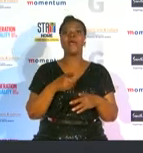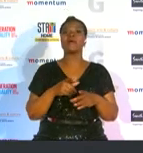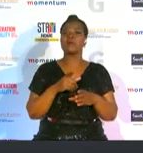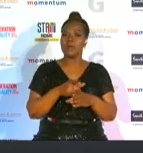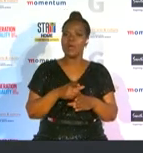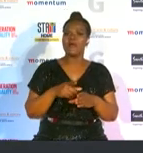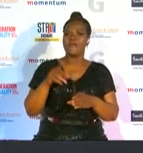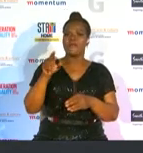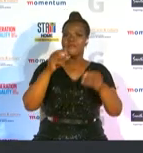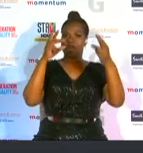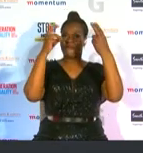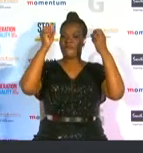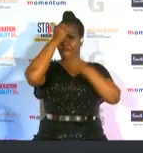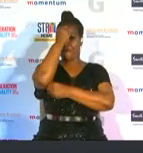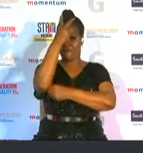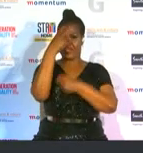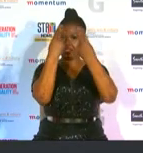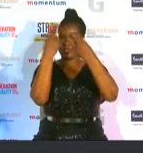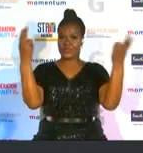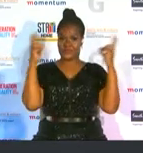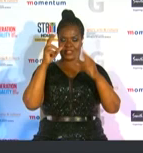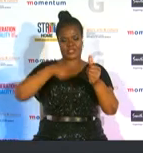media has taken it upon herself to grow these